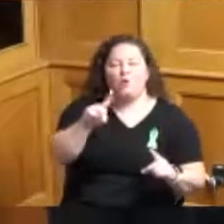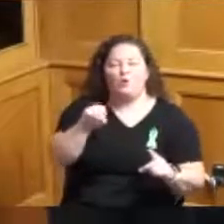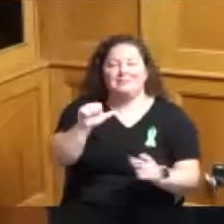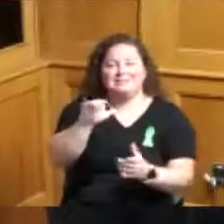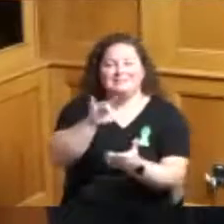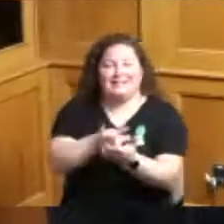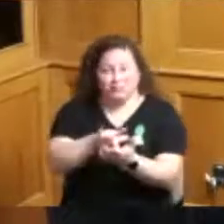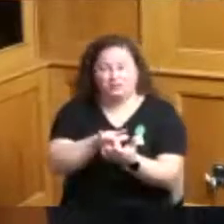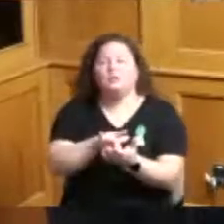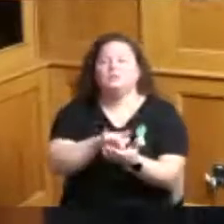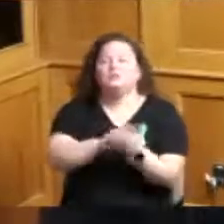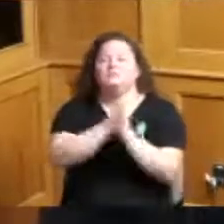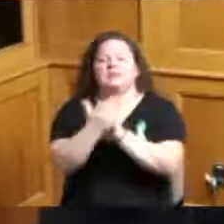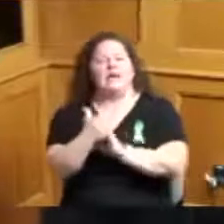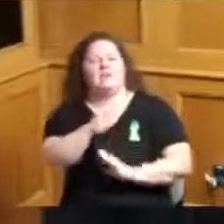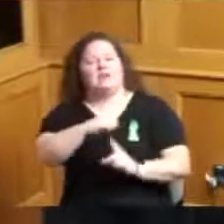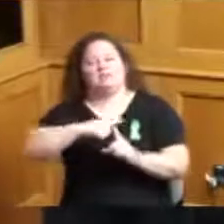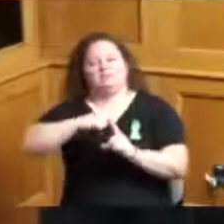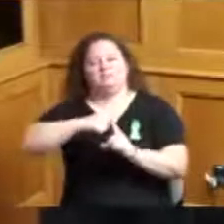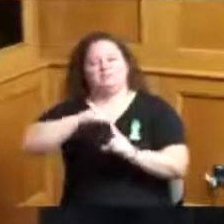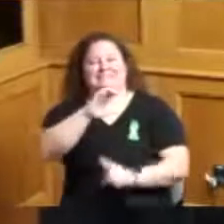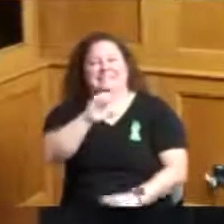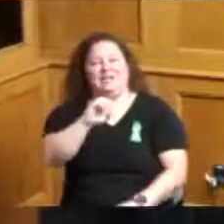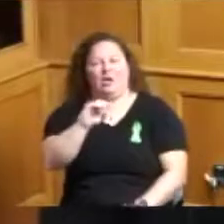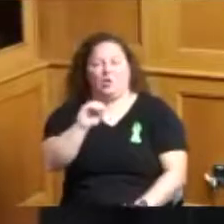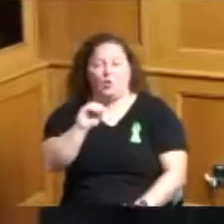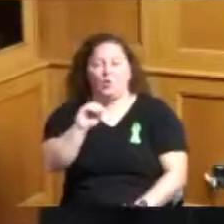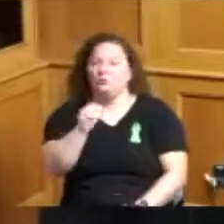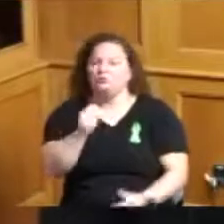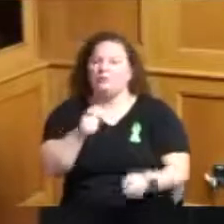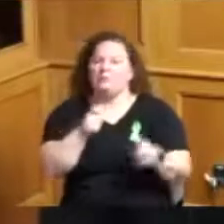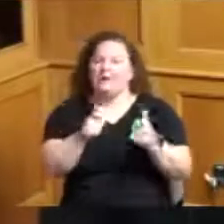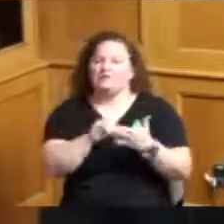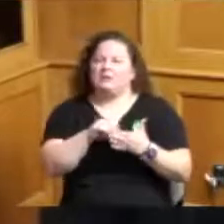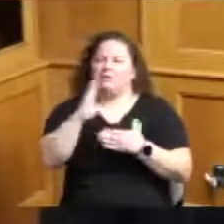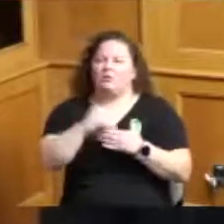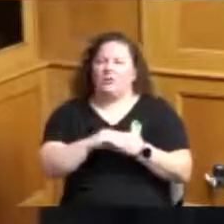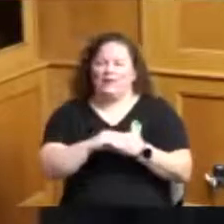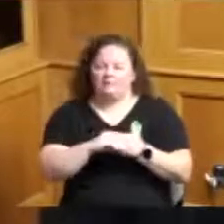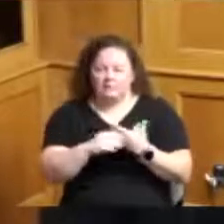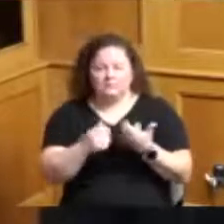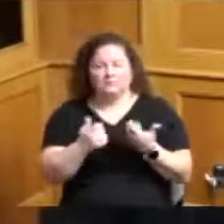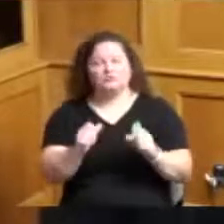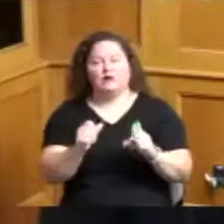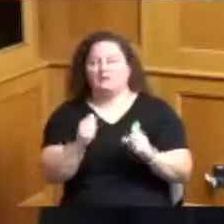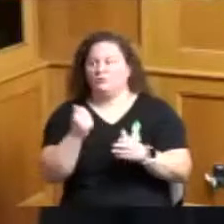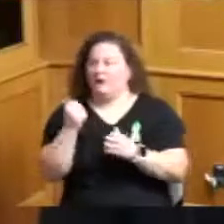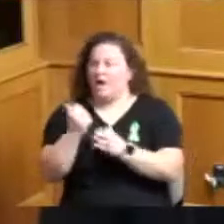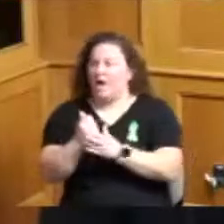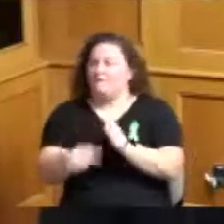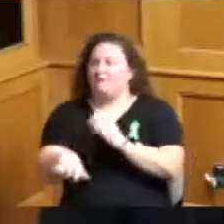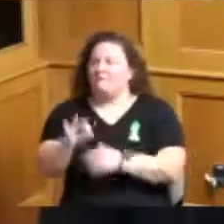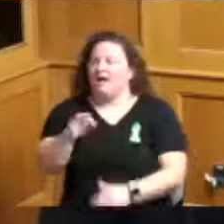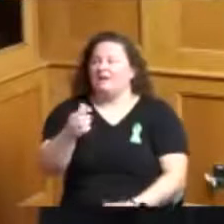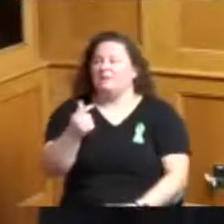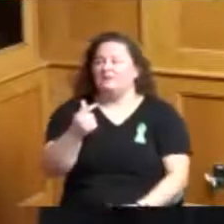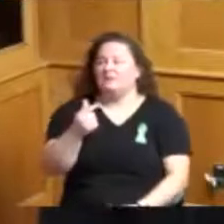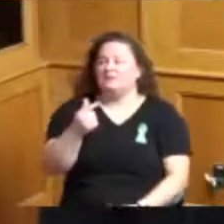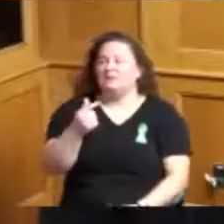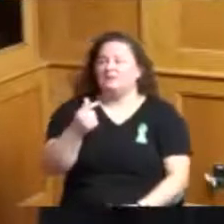CEO to help manage the program and to help find Jamal Boyd who is now the CEO